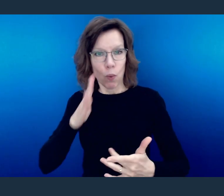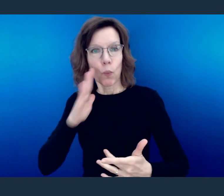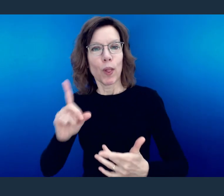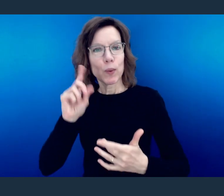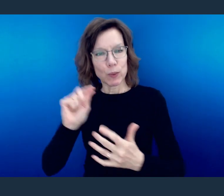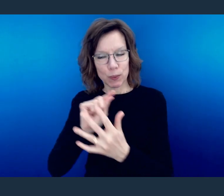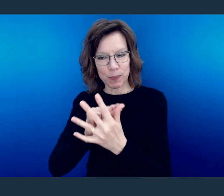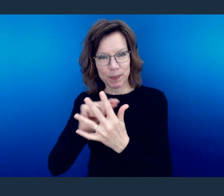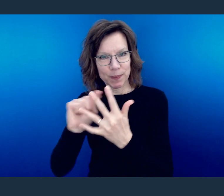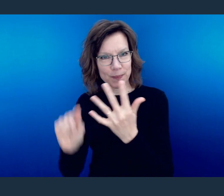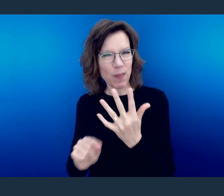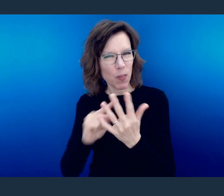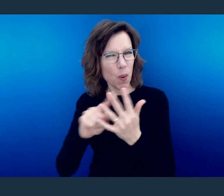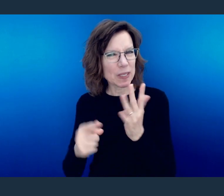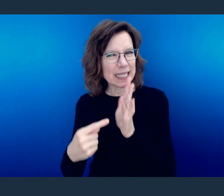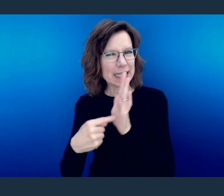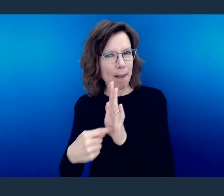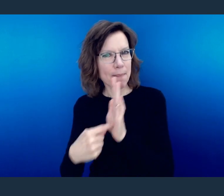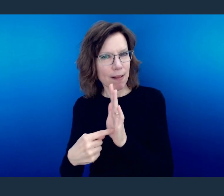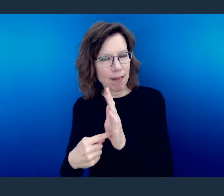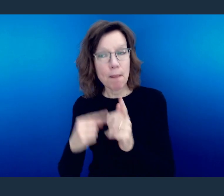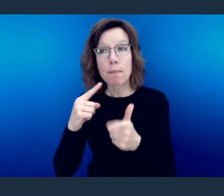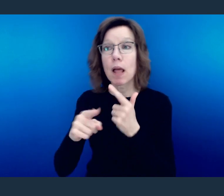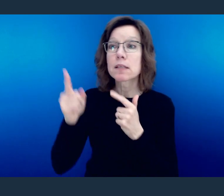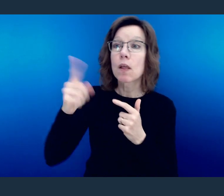the fact that we contribute to the needs of the saints.